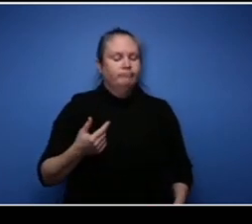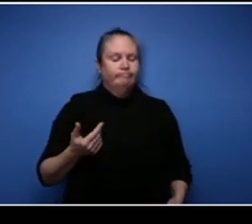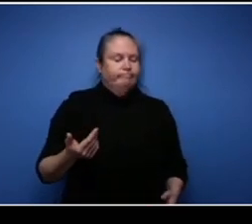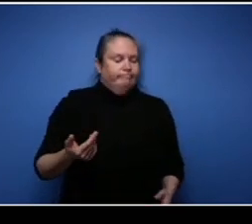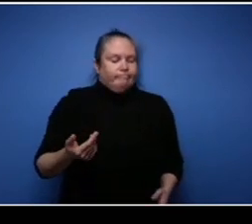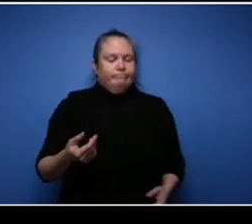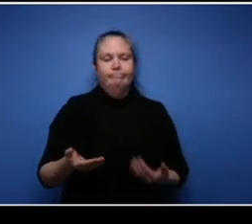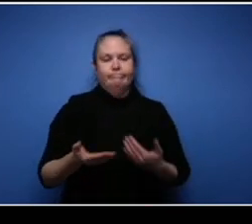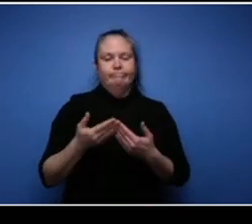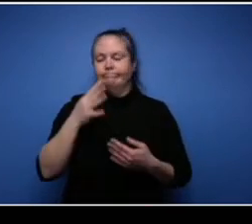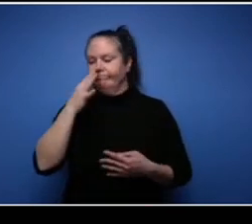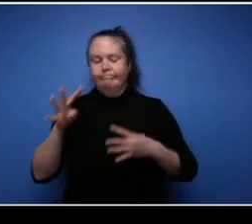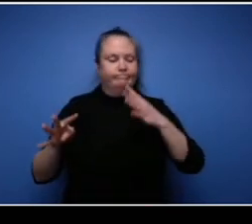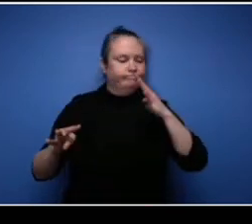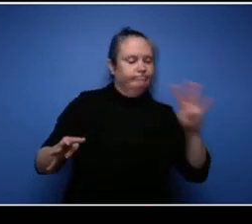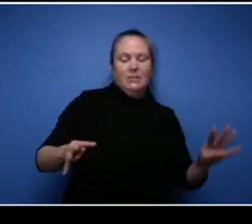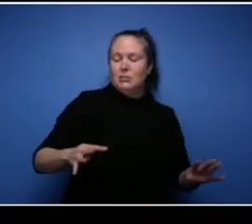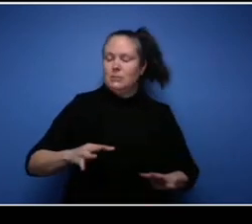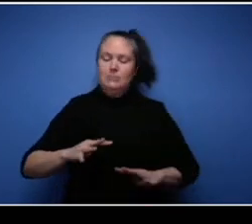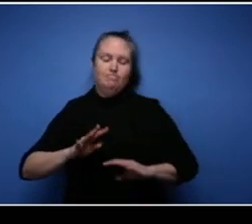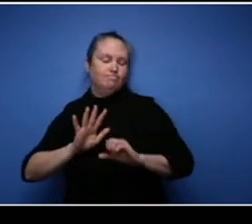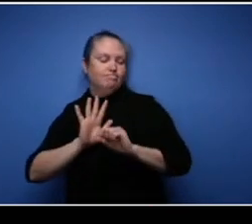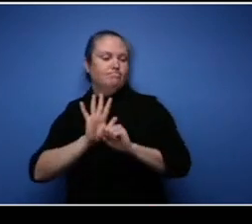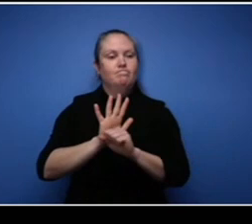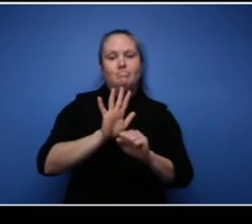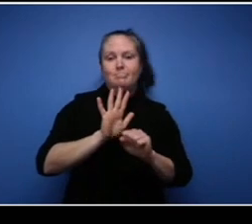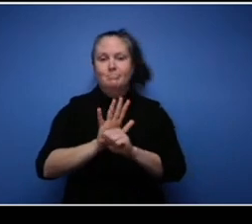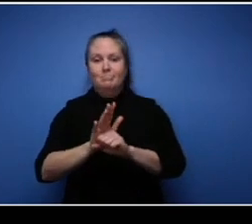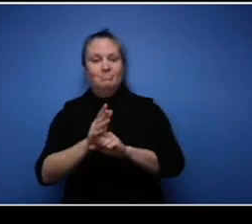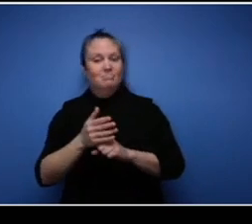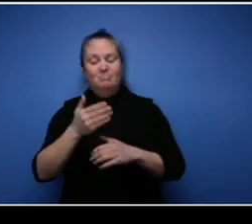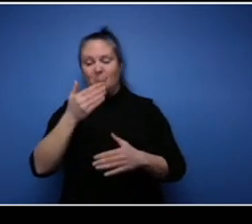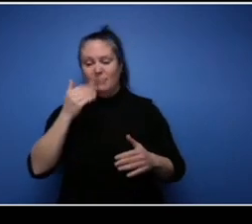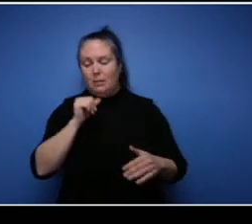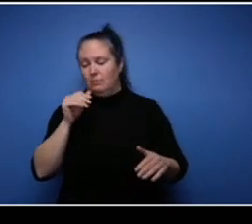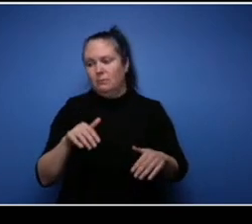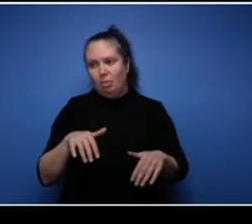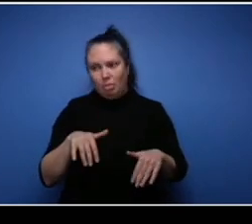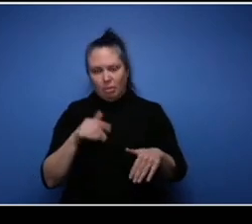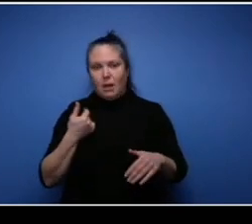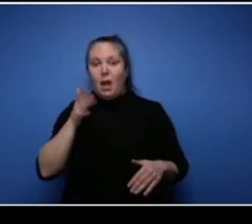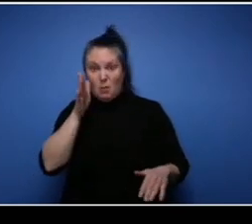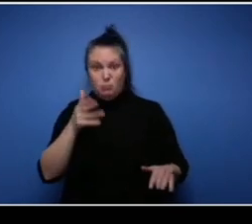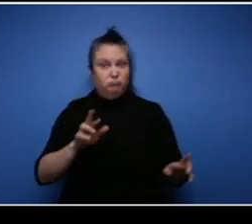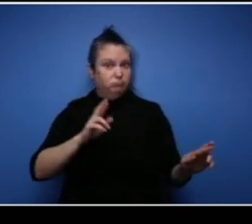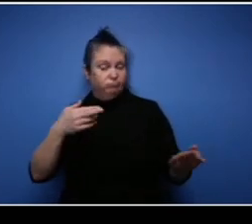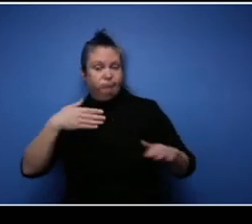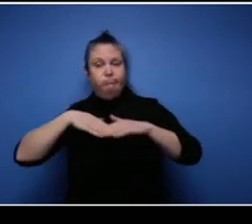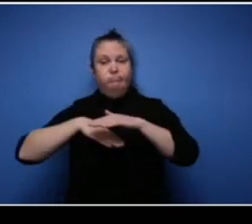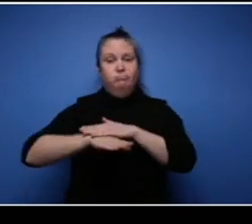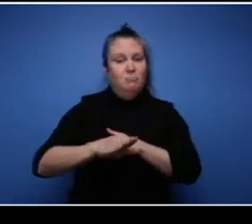being in spaces they don't want to see me in um to make them uncomfortable because I'm not being uncomfortable no more.